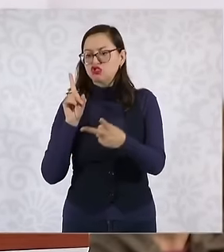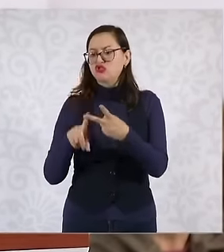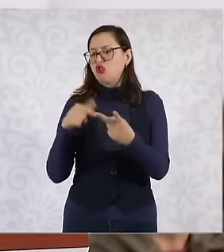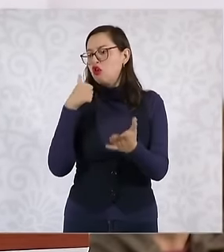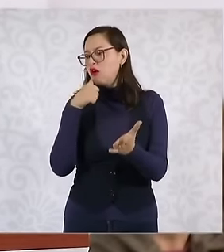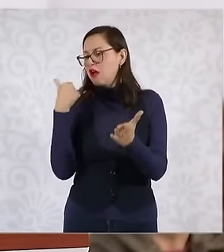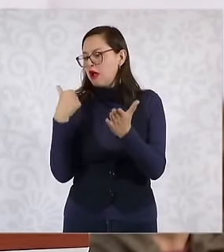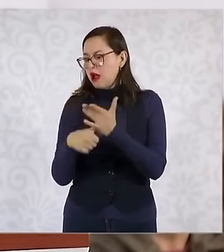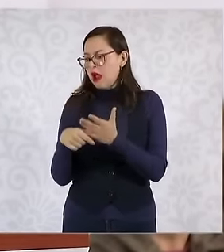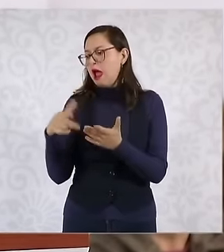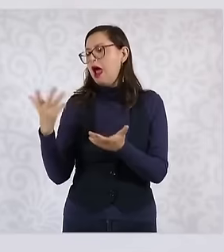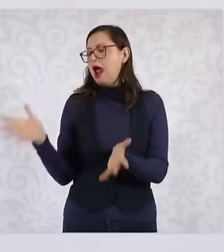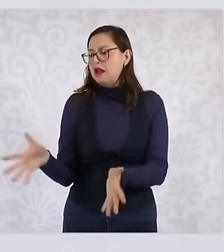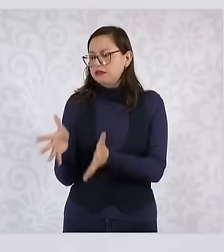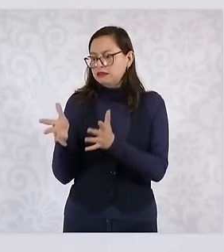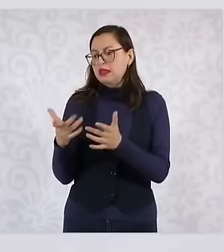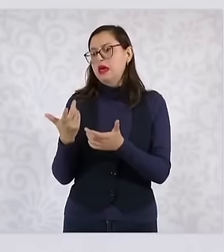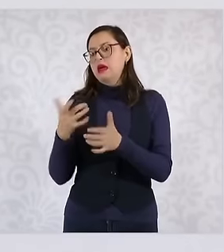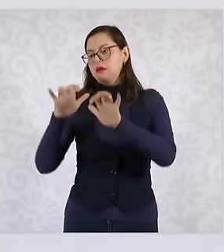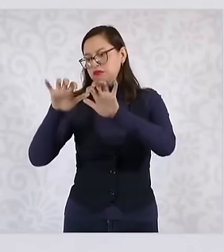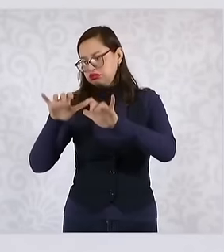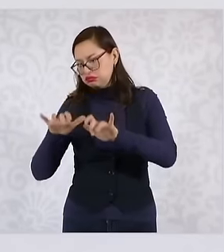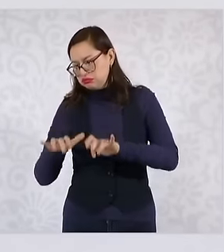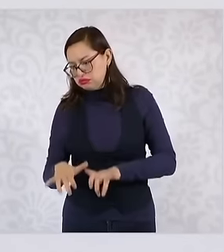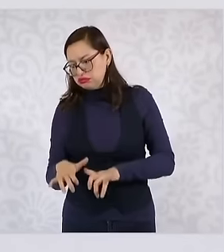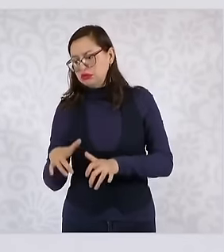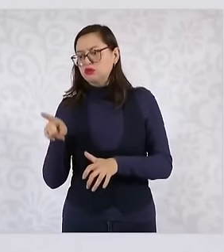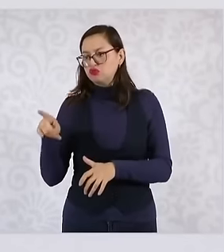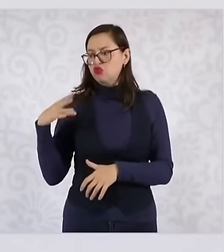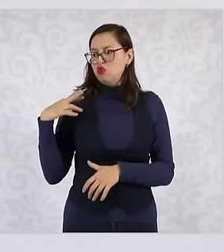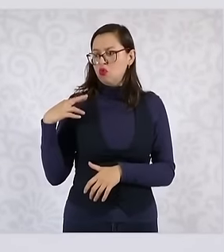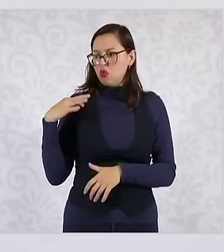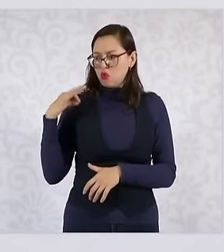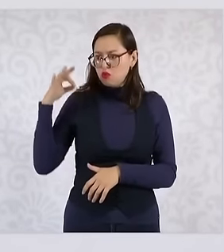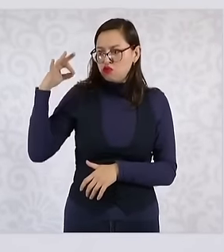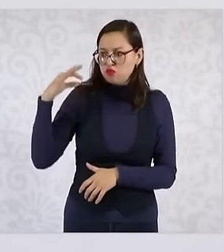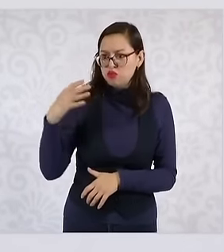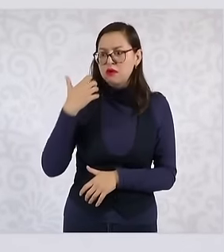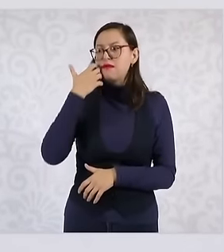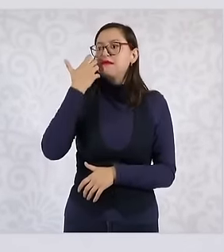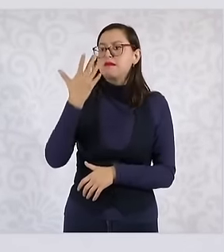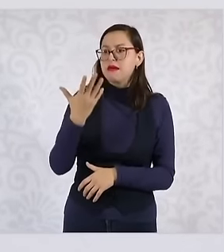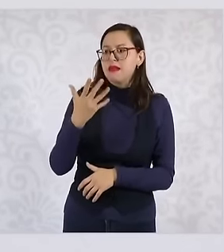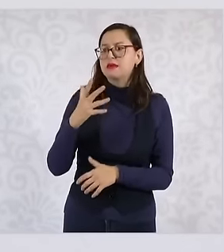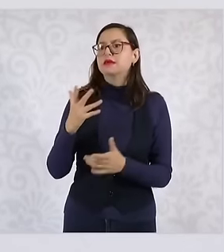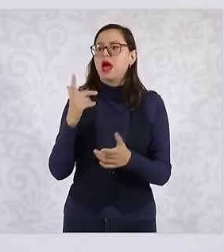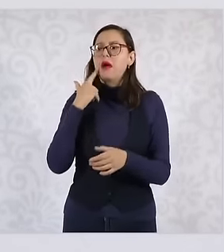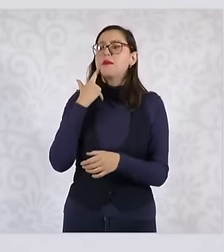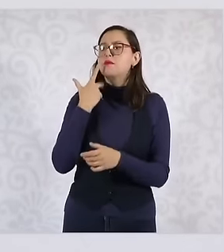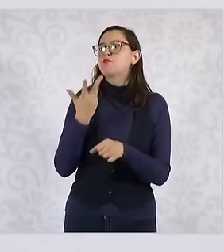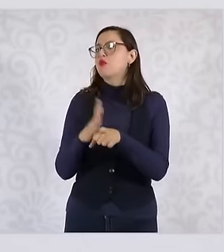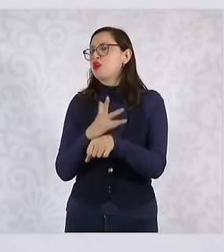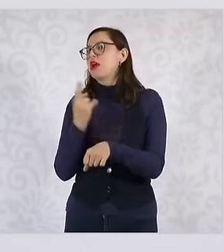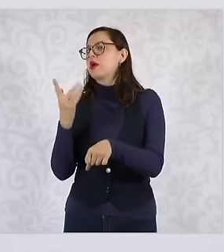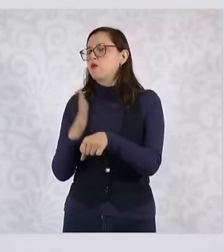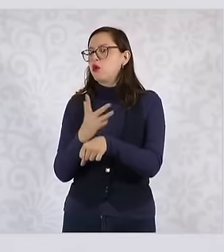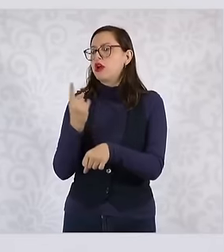of an essay that have to be written about why you want to access a space, be it a judge,